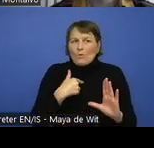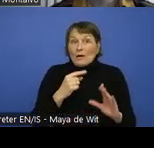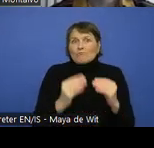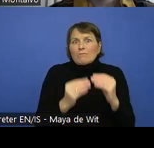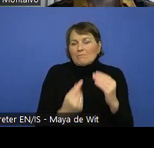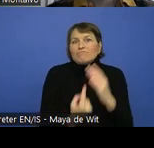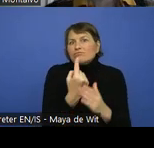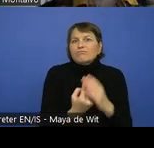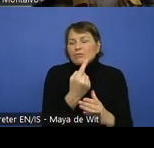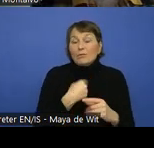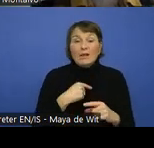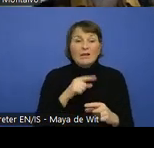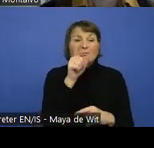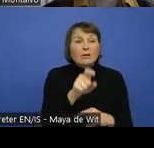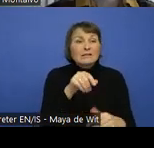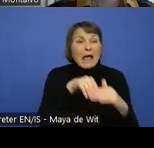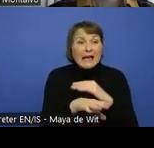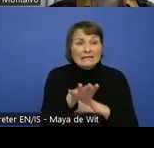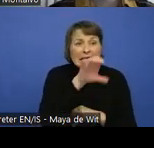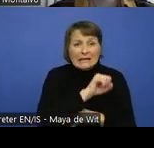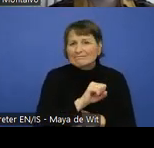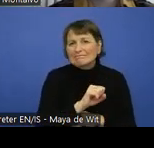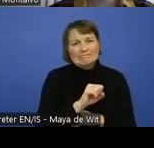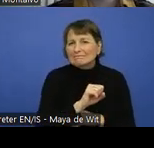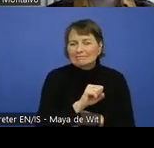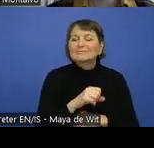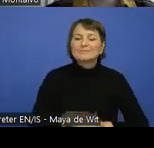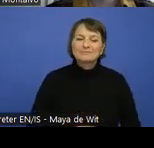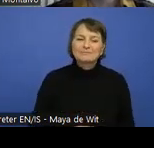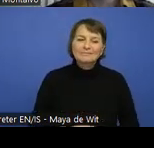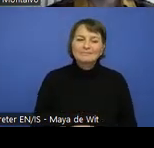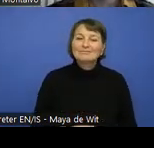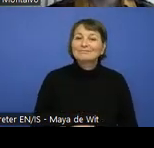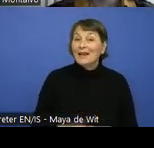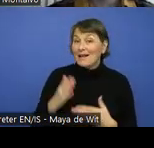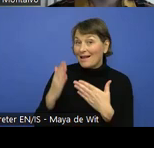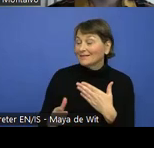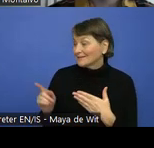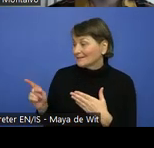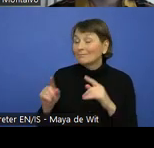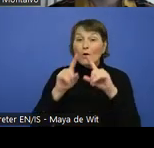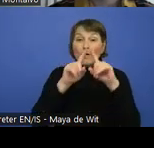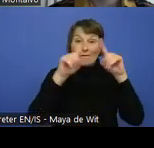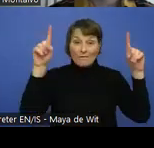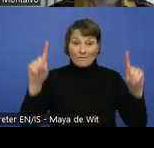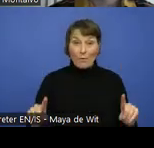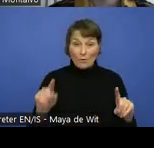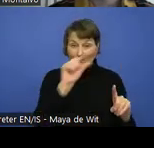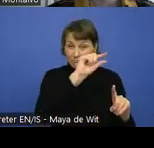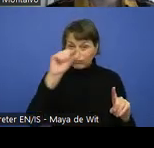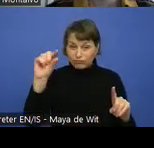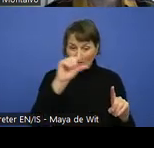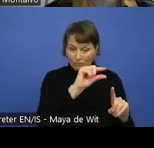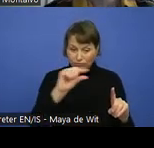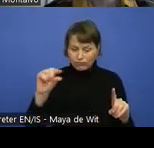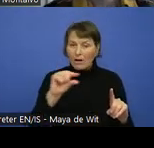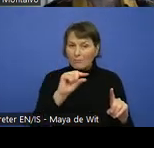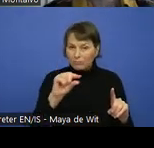To close this out for the forms module, we focus more in how a form should be laid out.